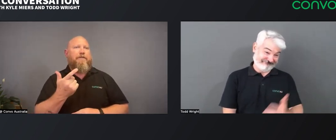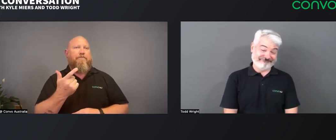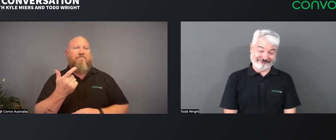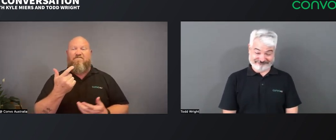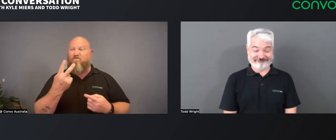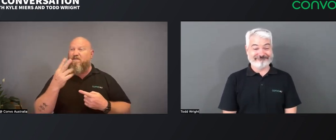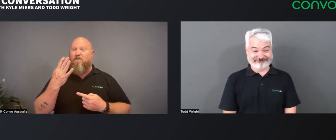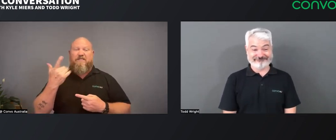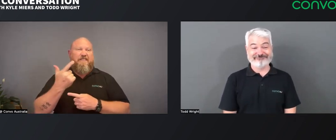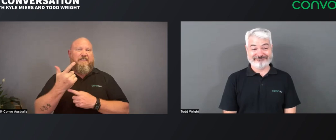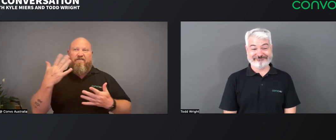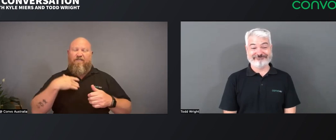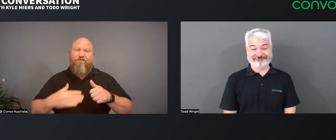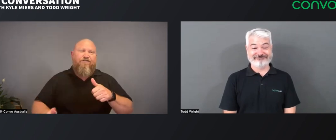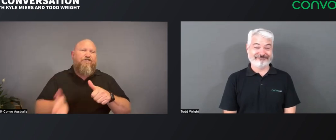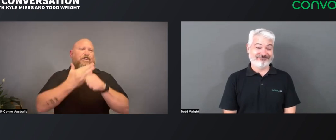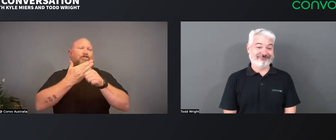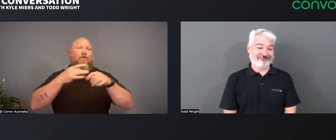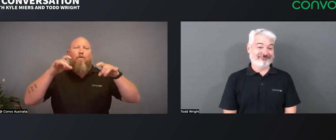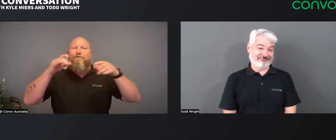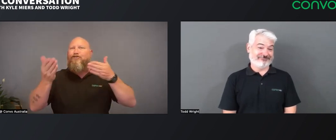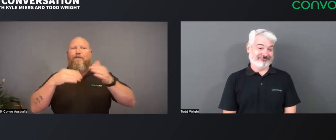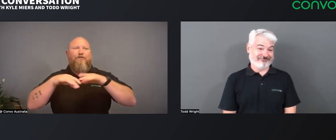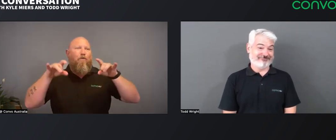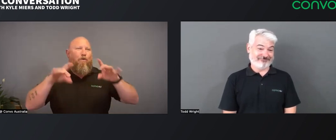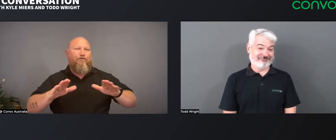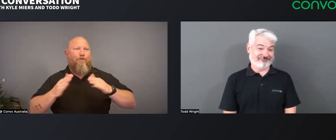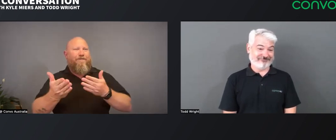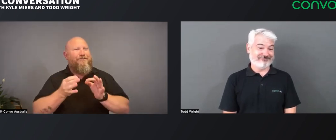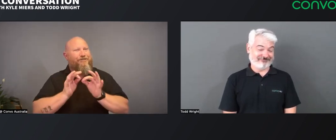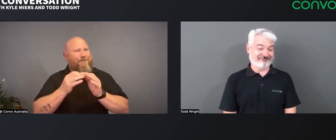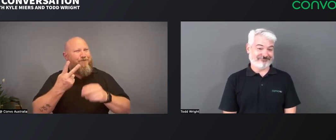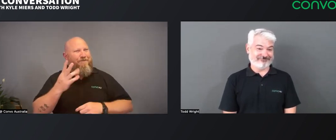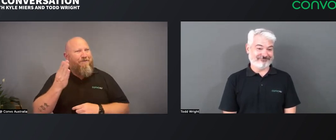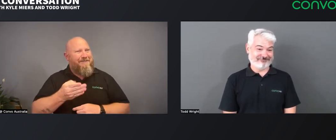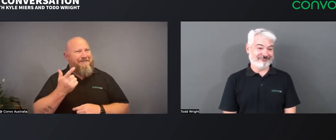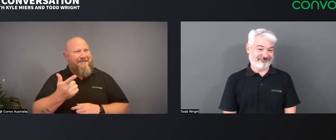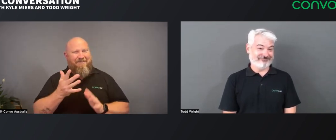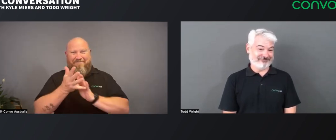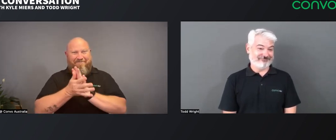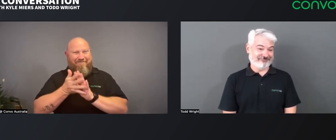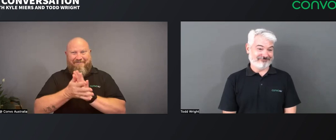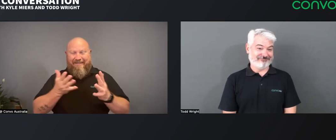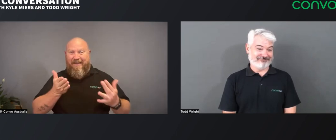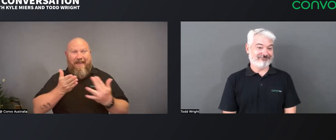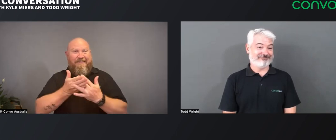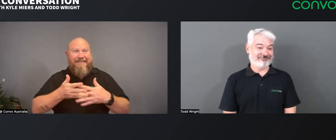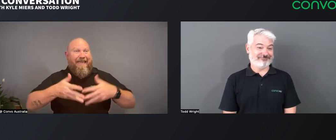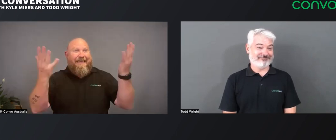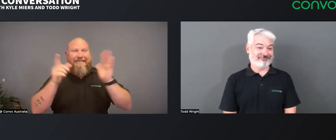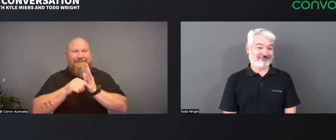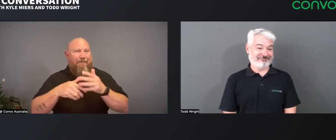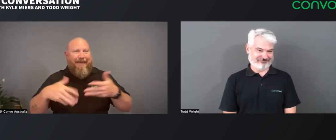That 24/7 service provision was the first time Deaf Australians have had access to interpreting services -